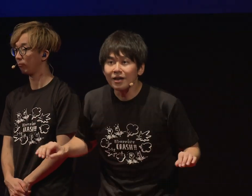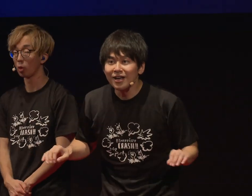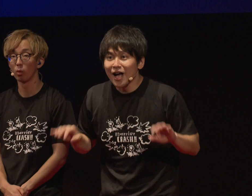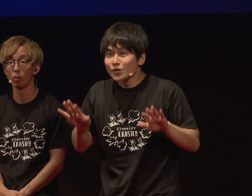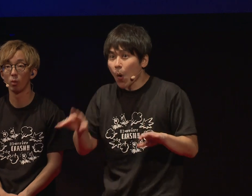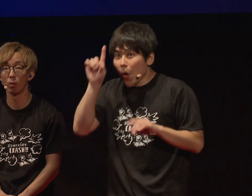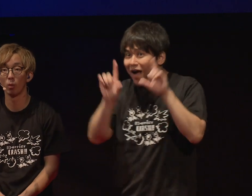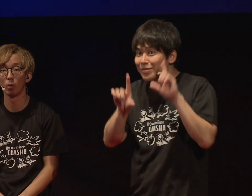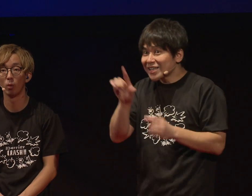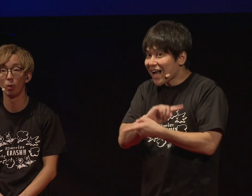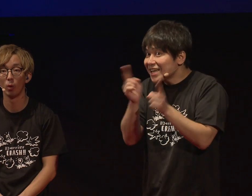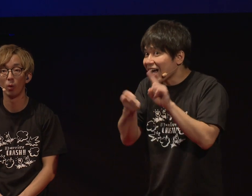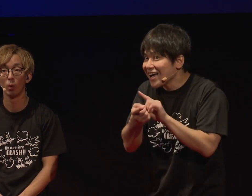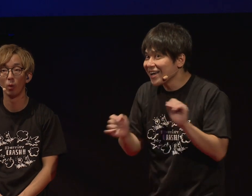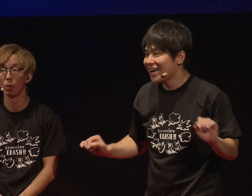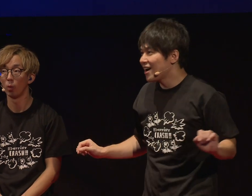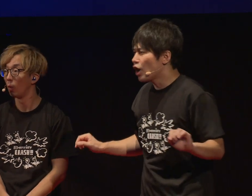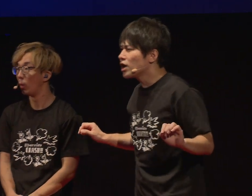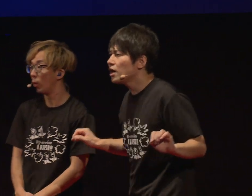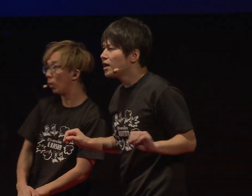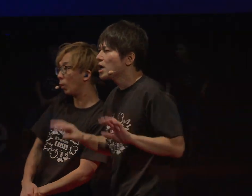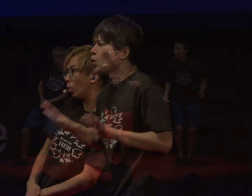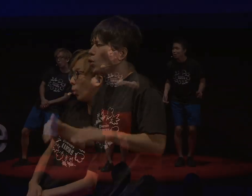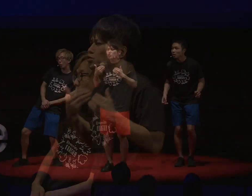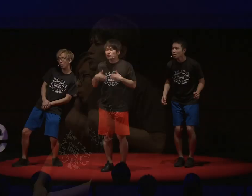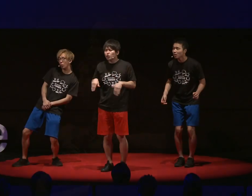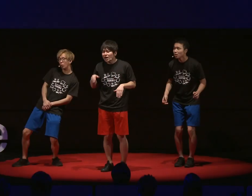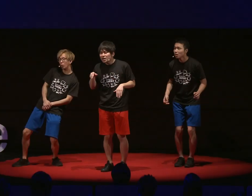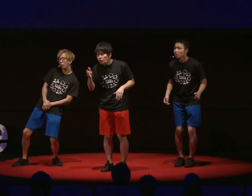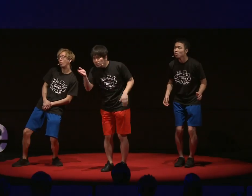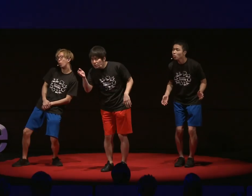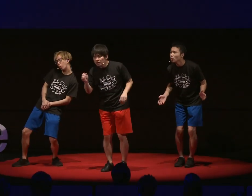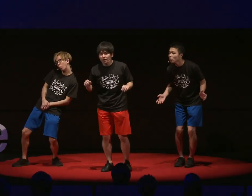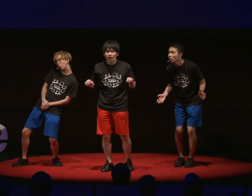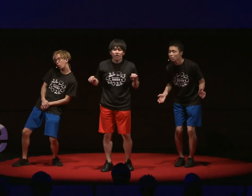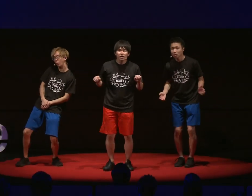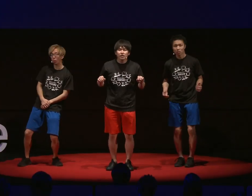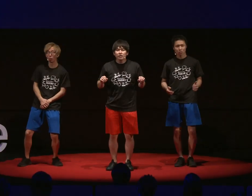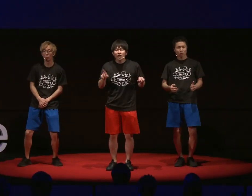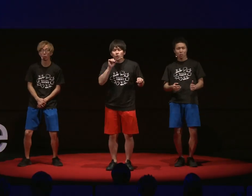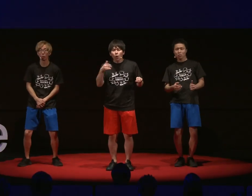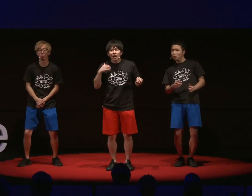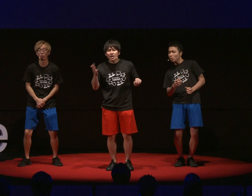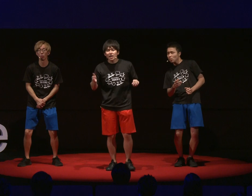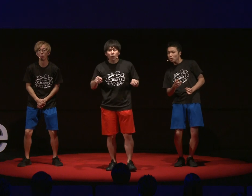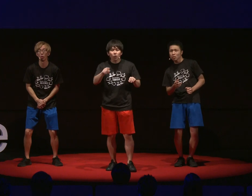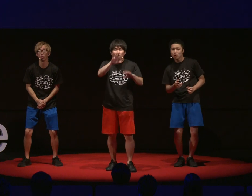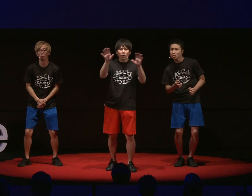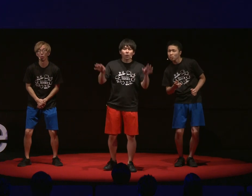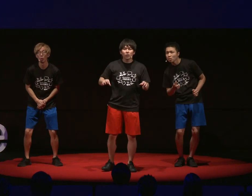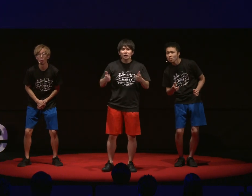Oh? Did you cut your hair? Oh? Are you tired today? Oh? I'm not sure what but...